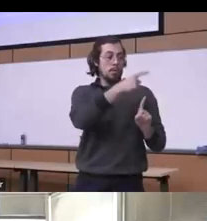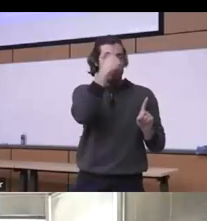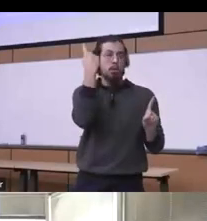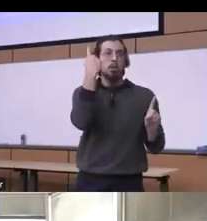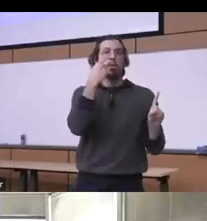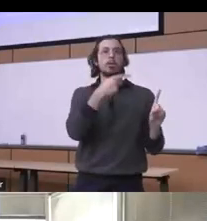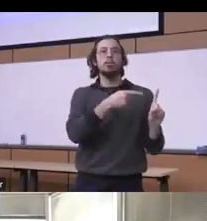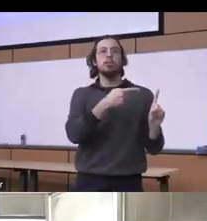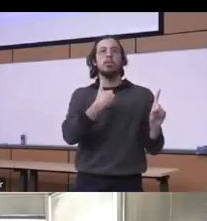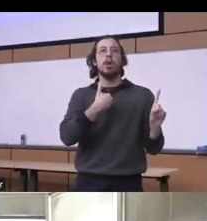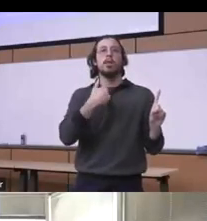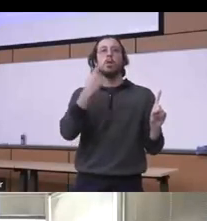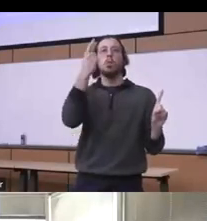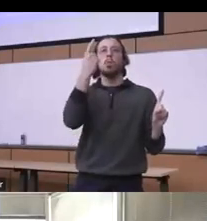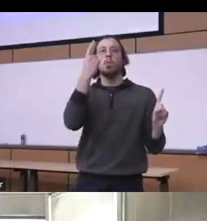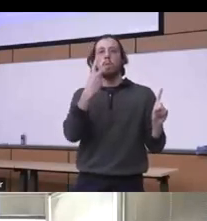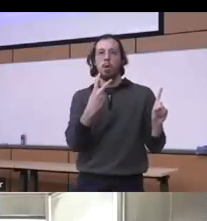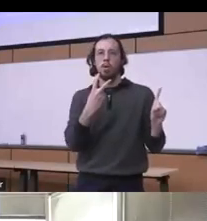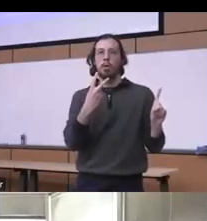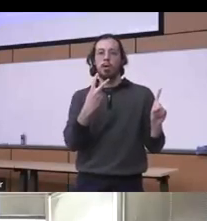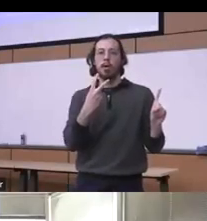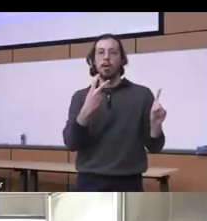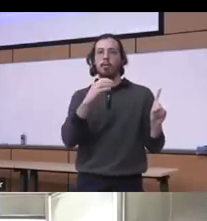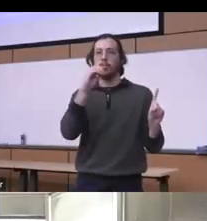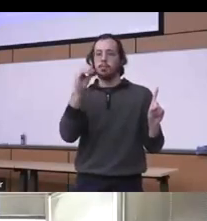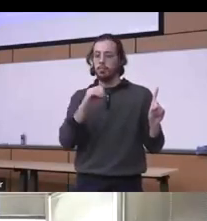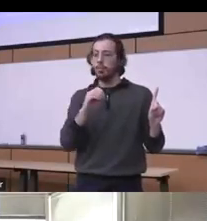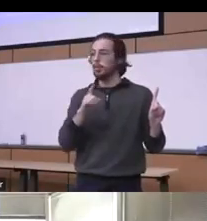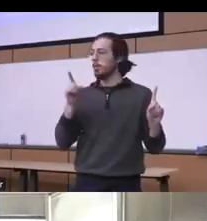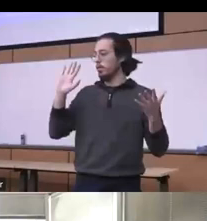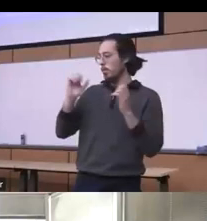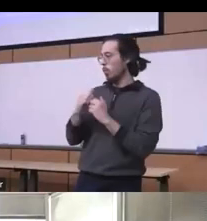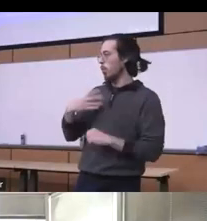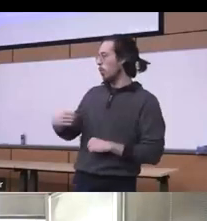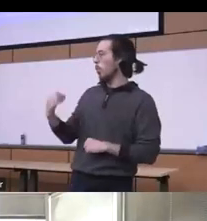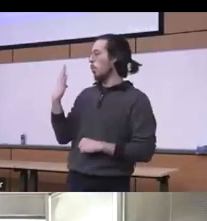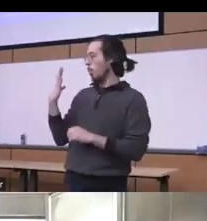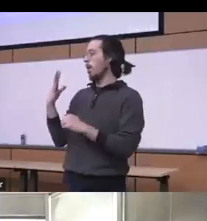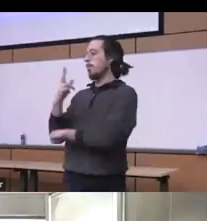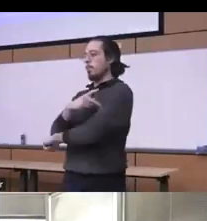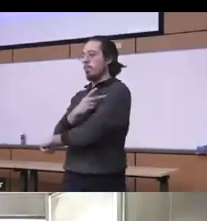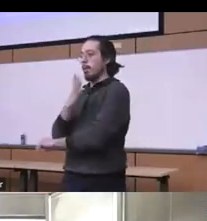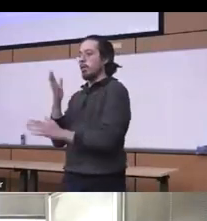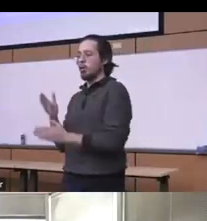the odds of white patients of using buprenorphine or any opioid uses sort of treatment service and